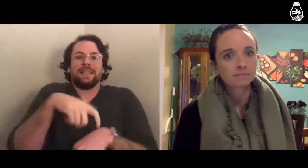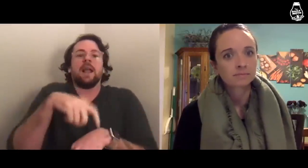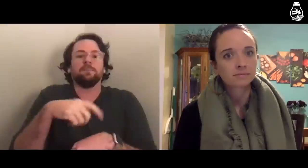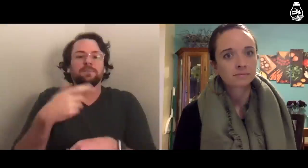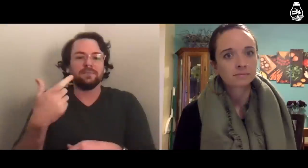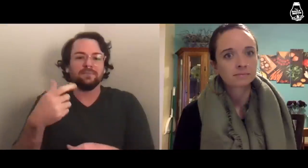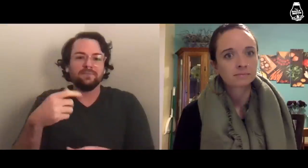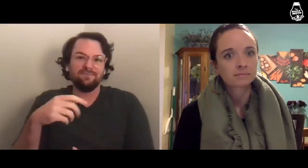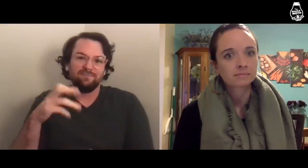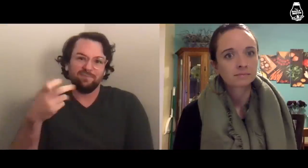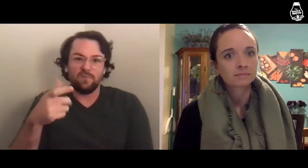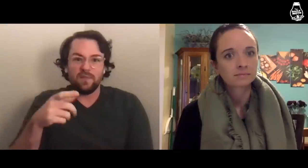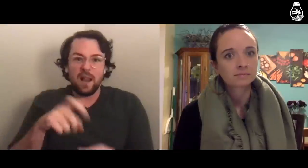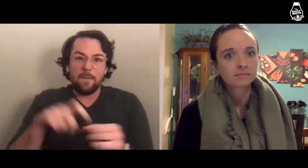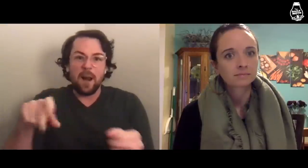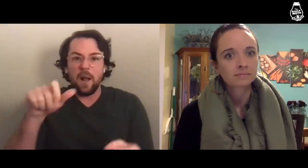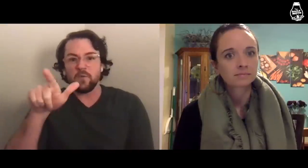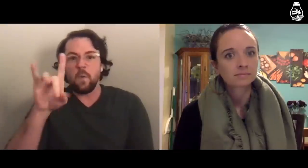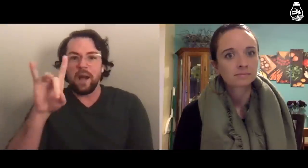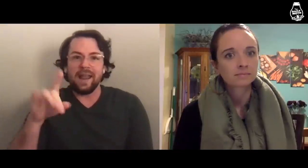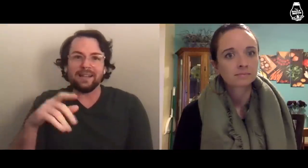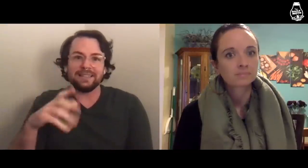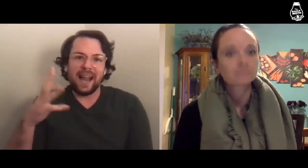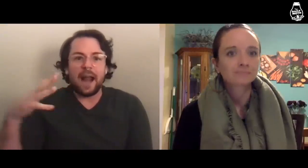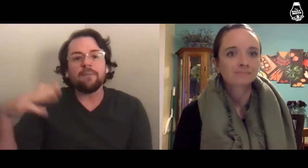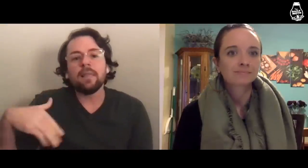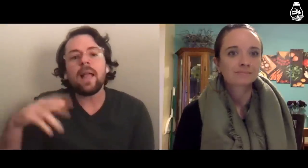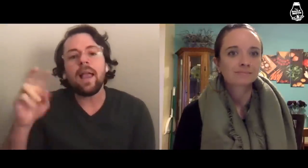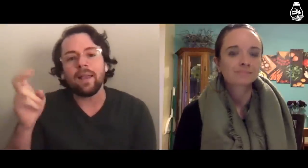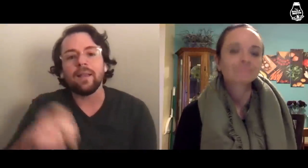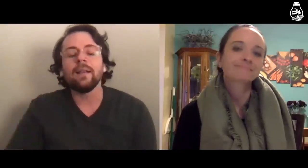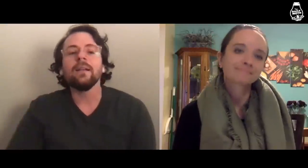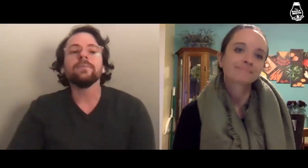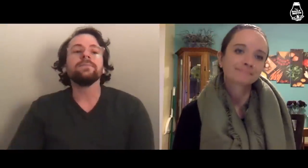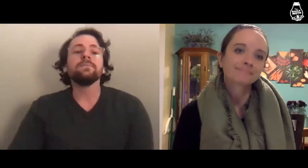coming out at 28 is kind of late.